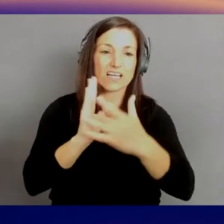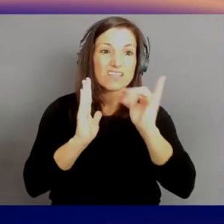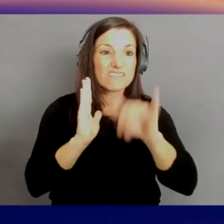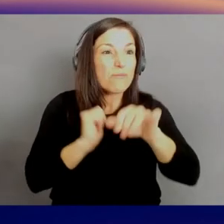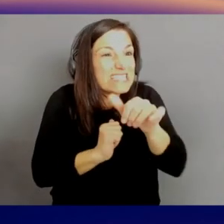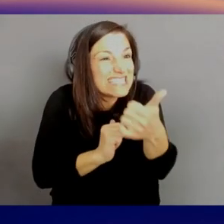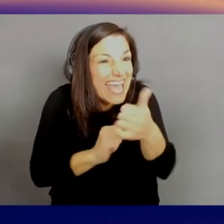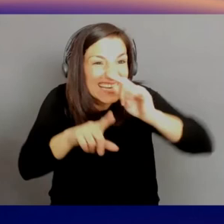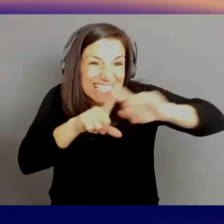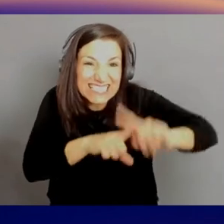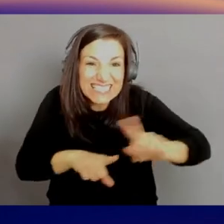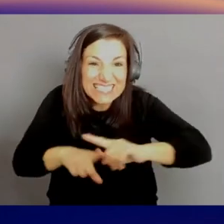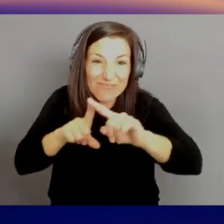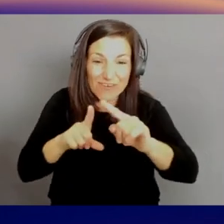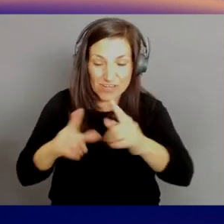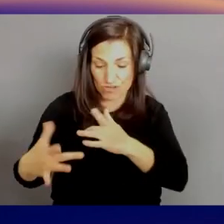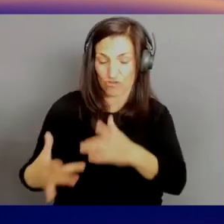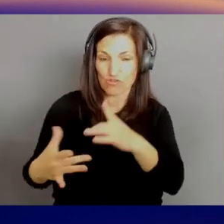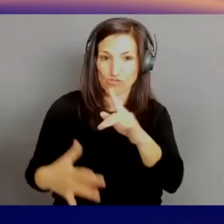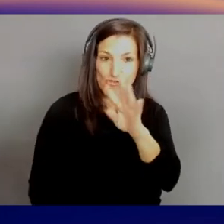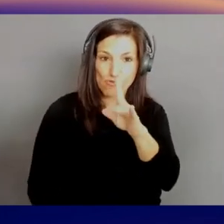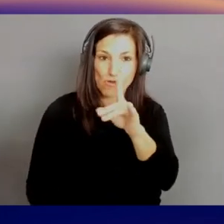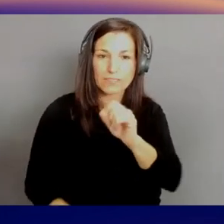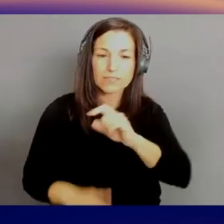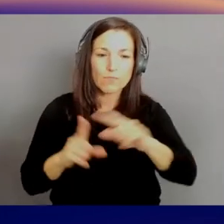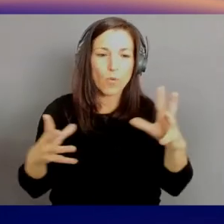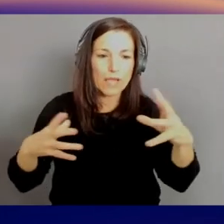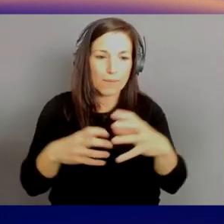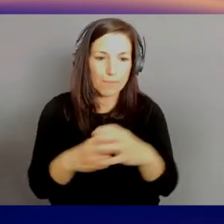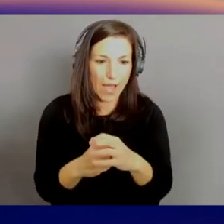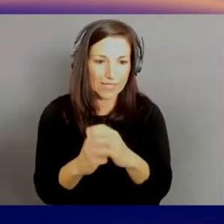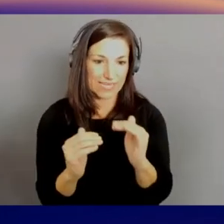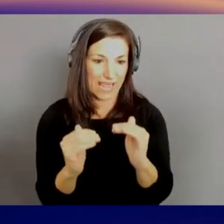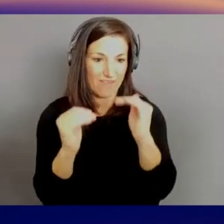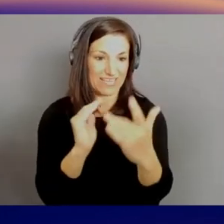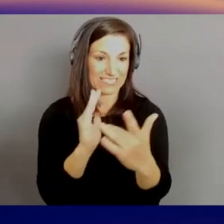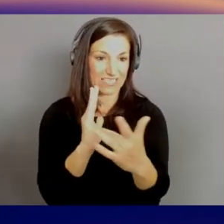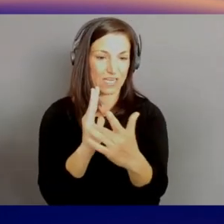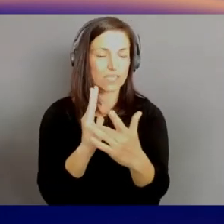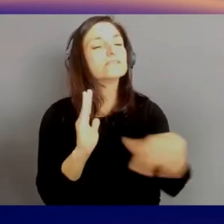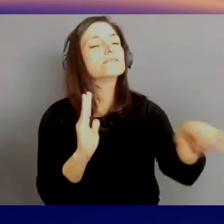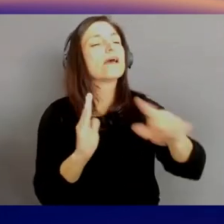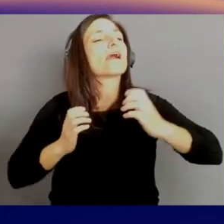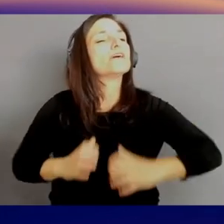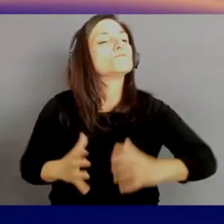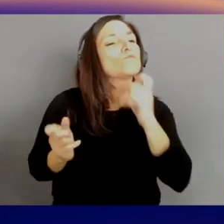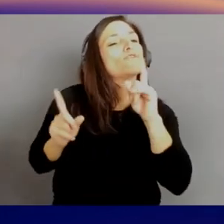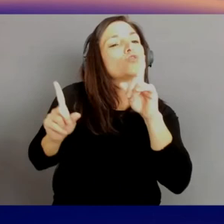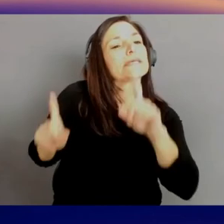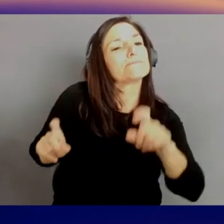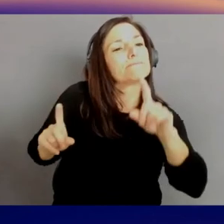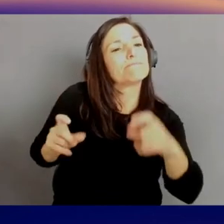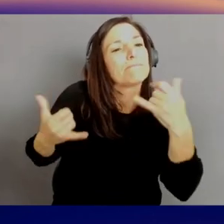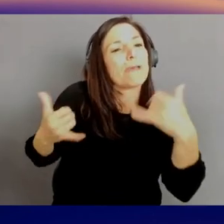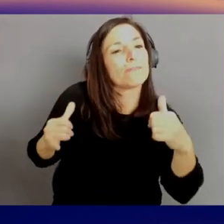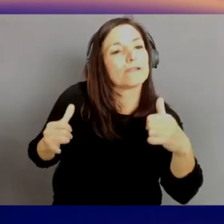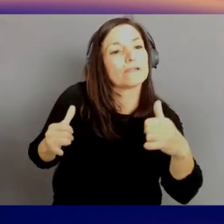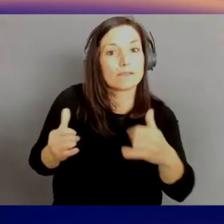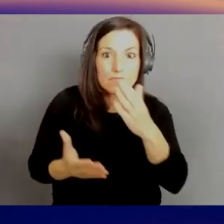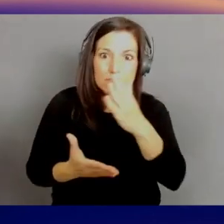customers want to experiment with advanced technologies. The ones that were most common was quantum computing. So when the boss come and ask you,